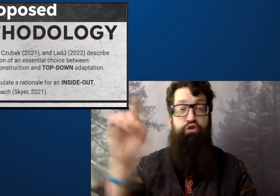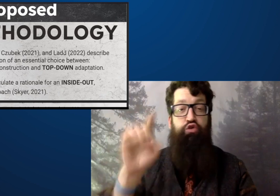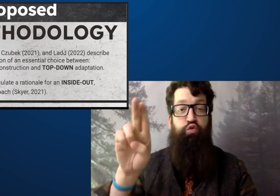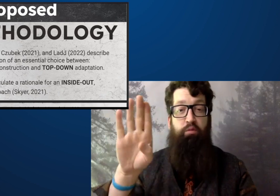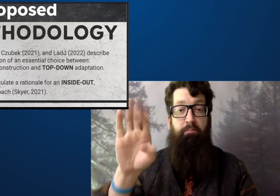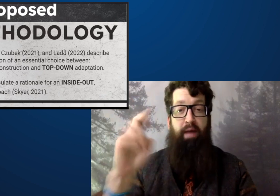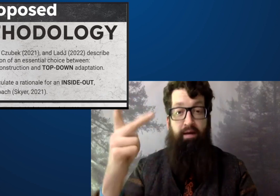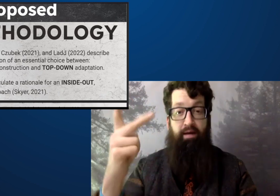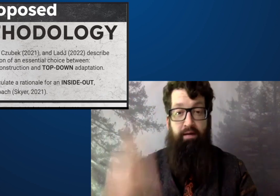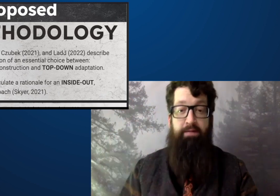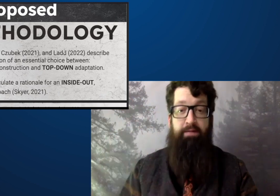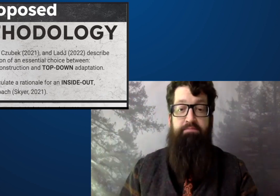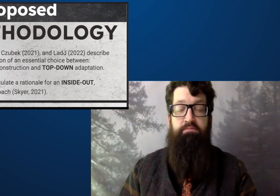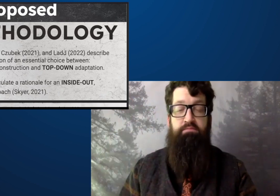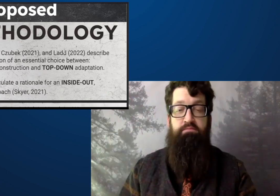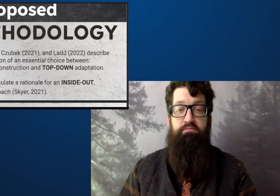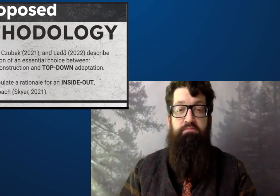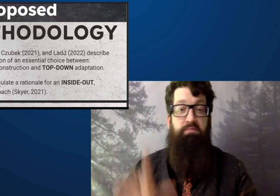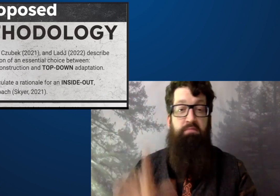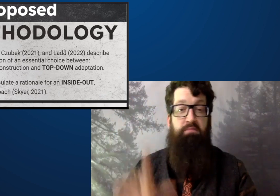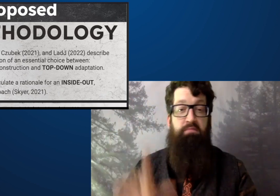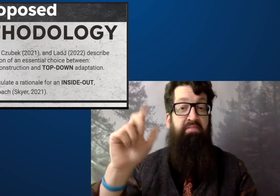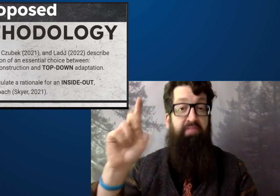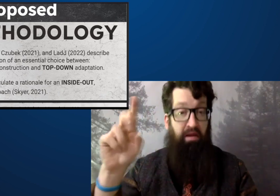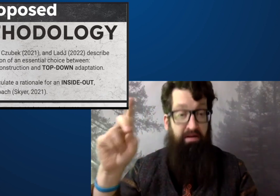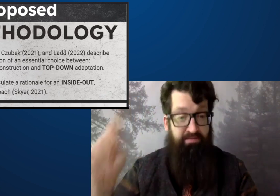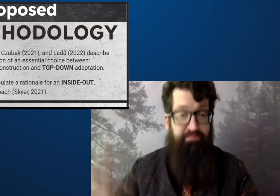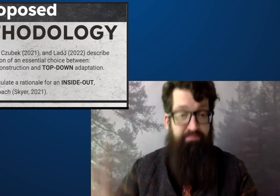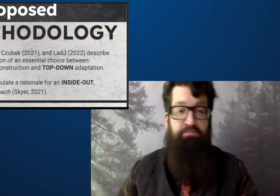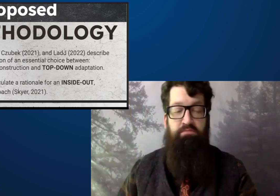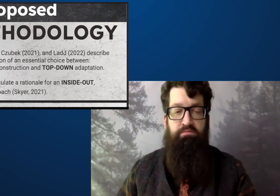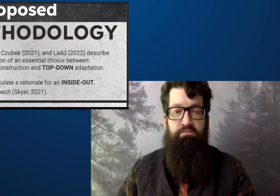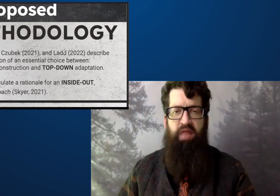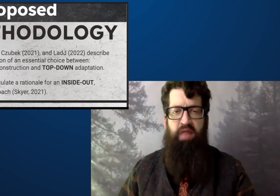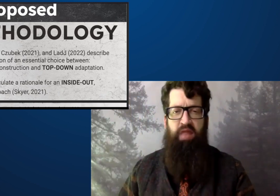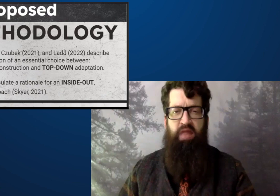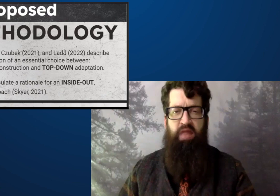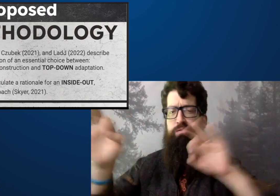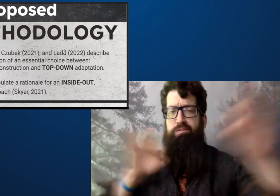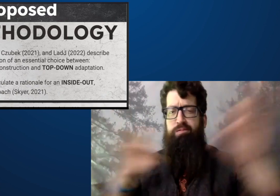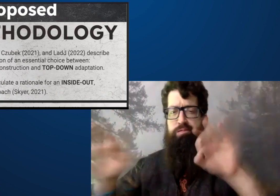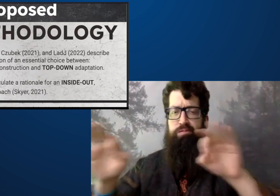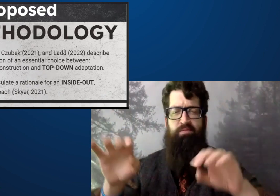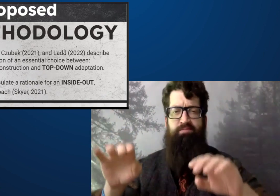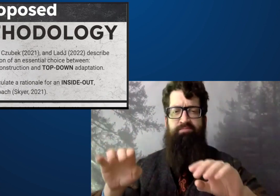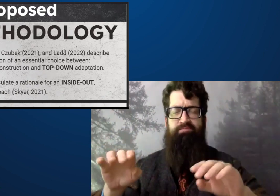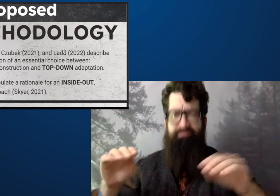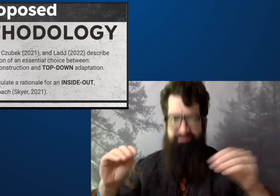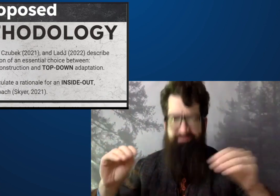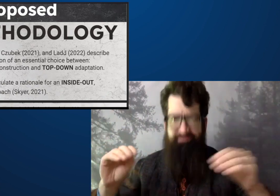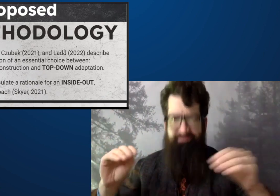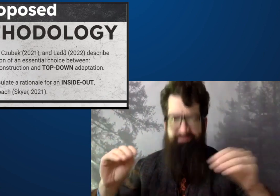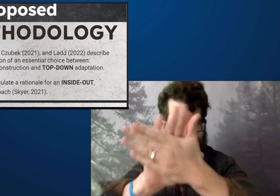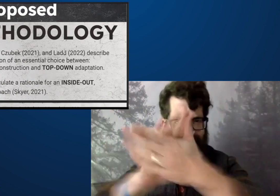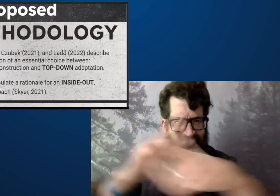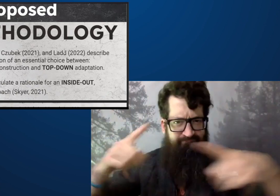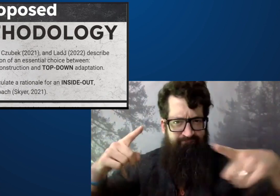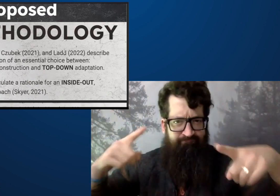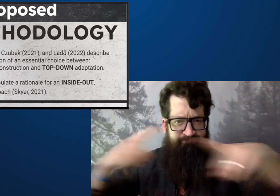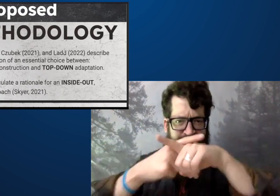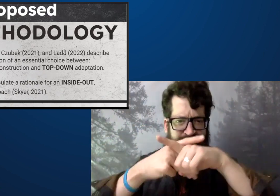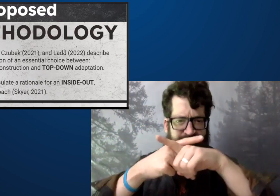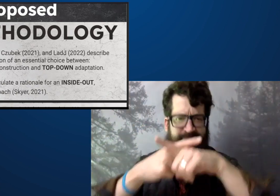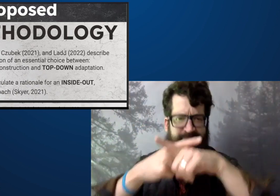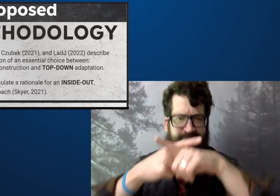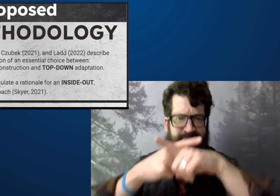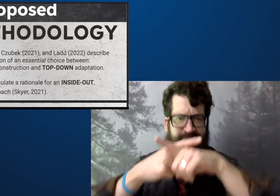D, perry, Cubic and Lad have all published